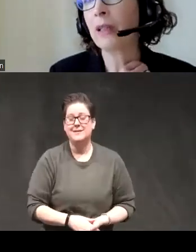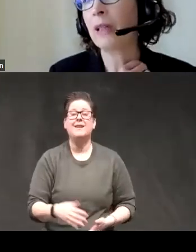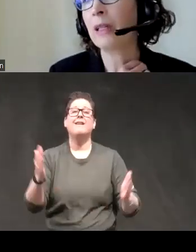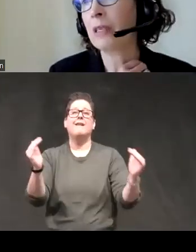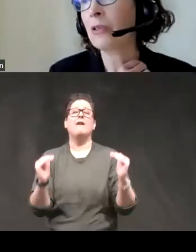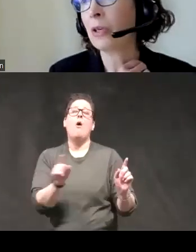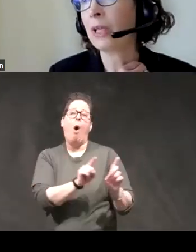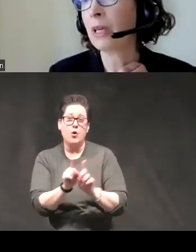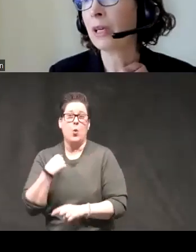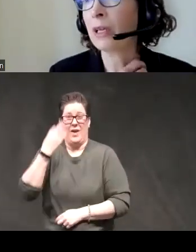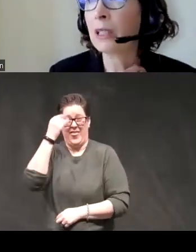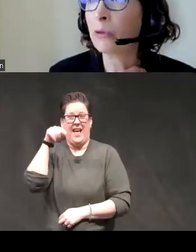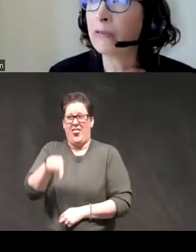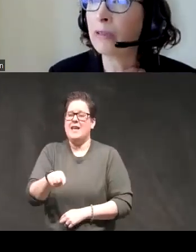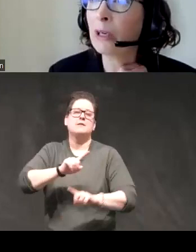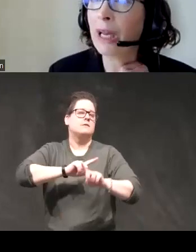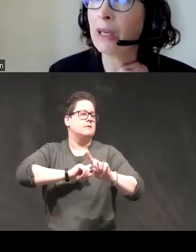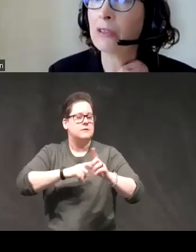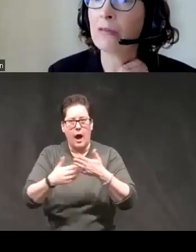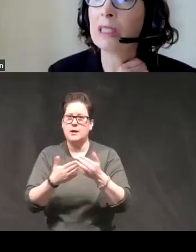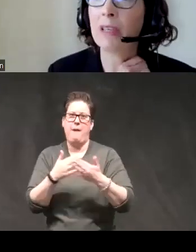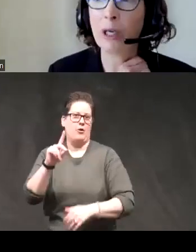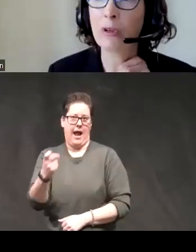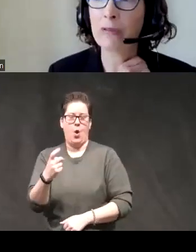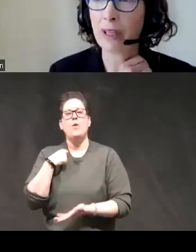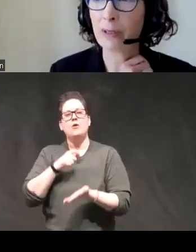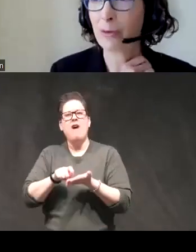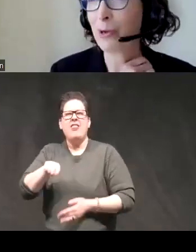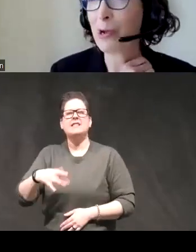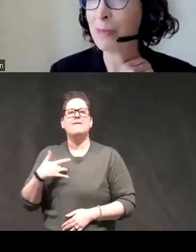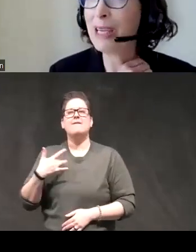that this is trans diagnostic we've written about it as a risk variable for the so-called